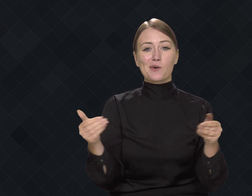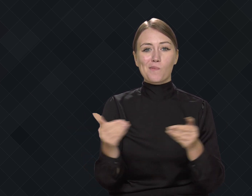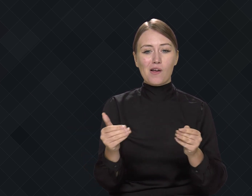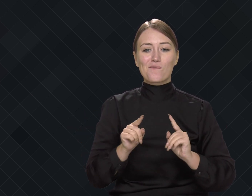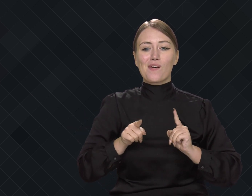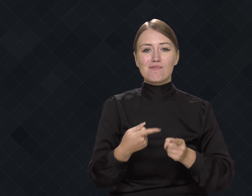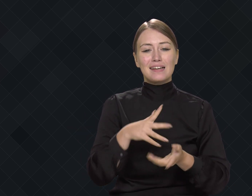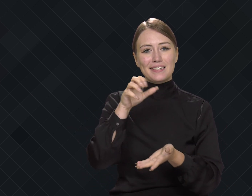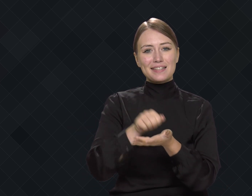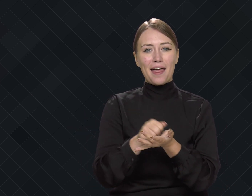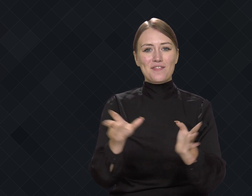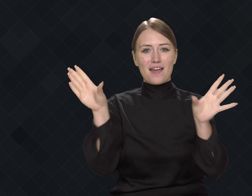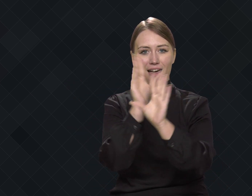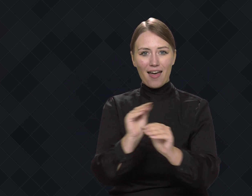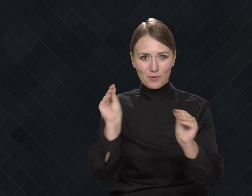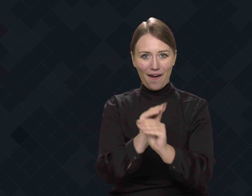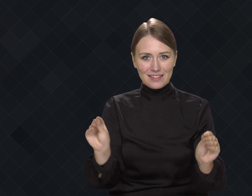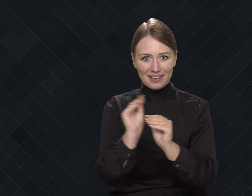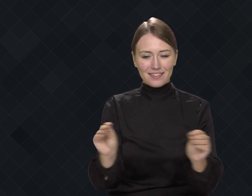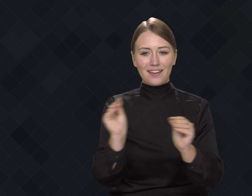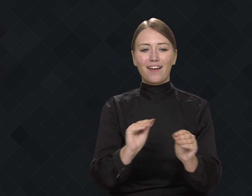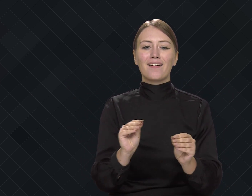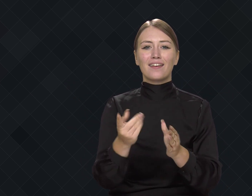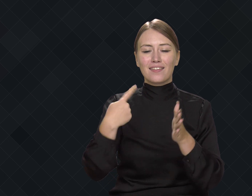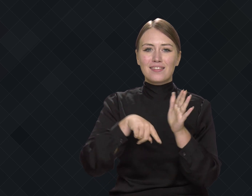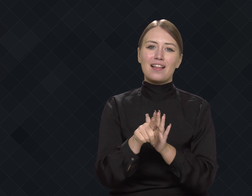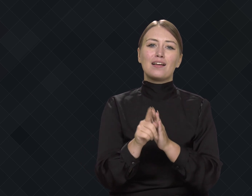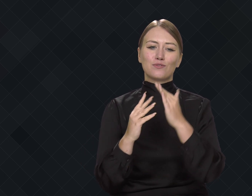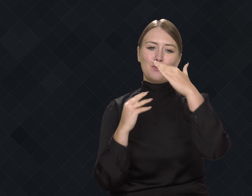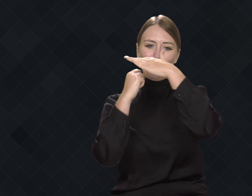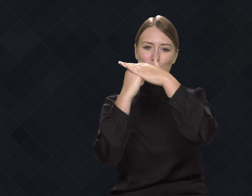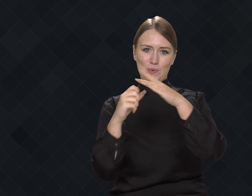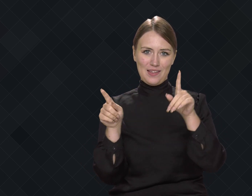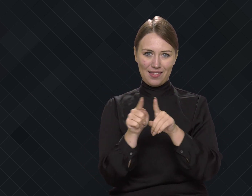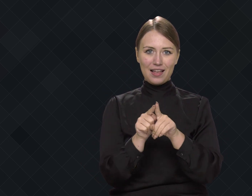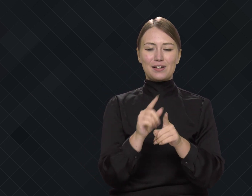and the opportunity to organize educational activities for adults